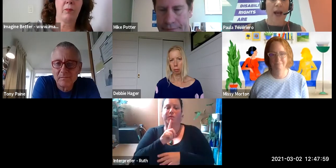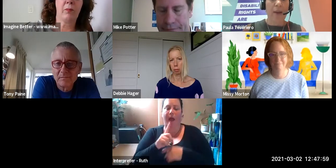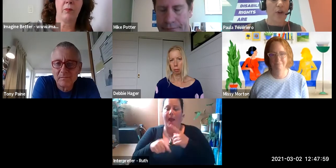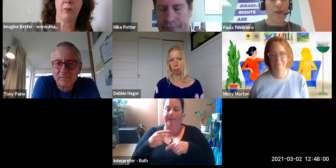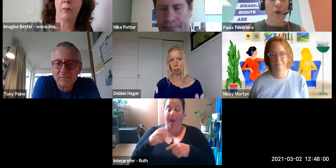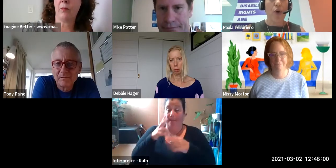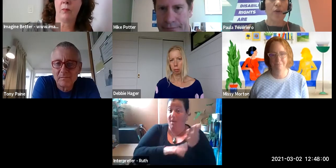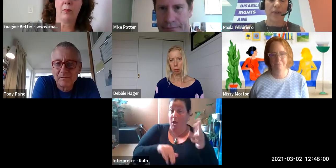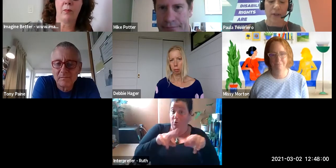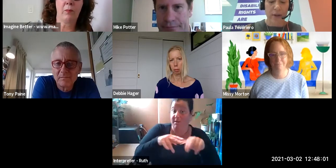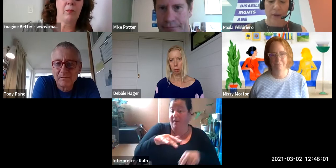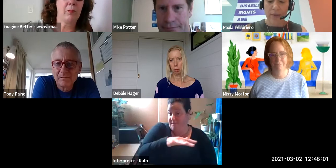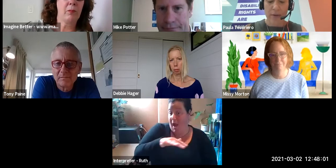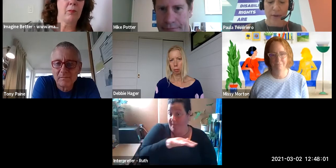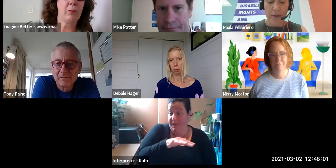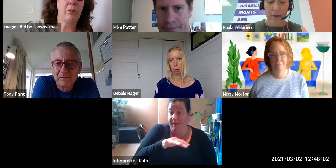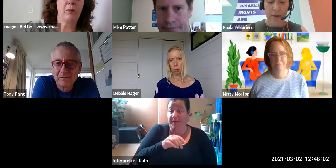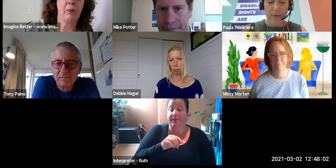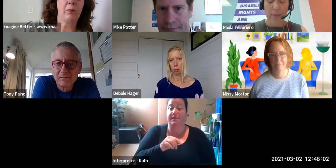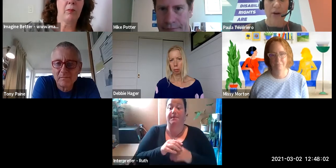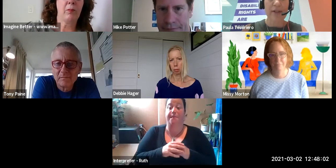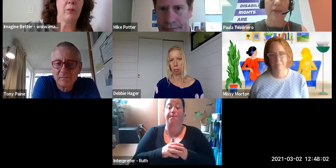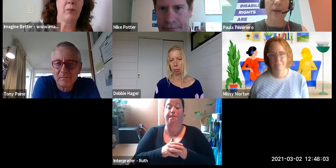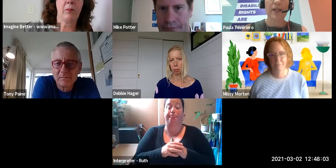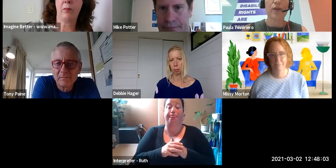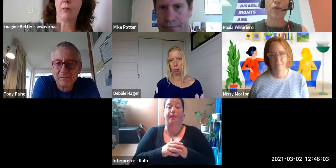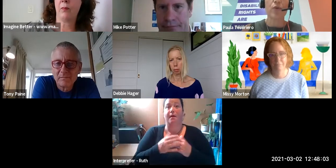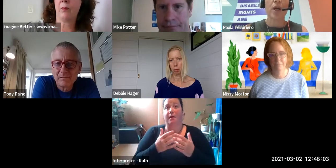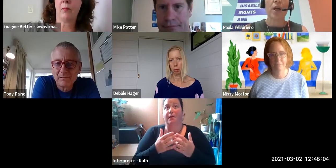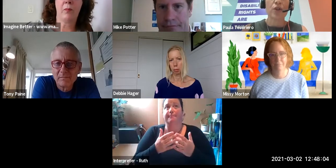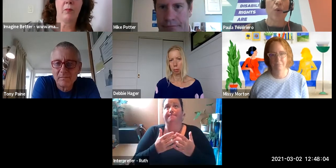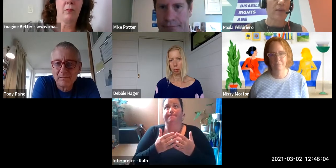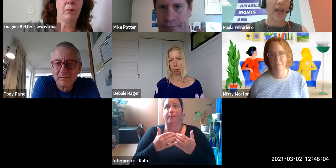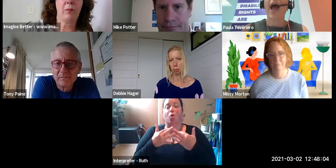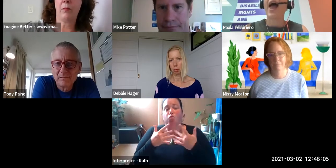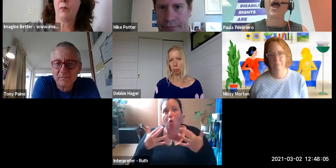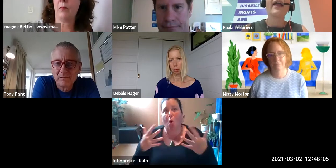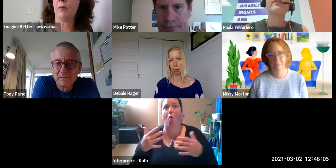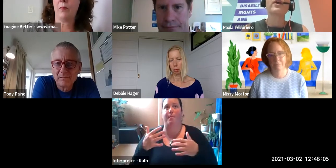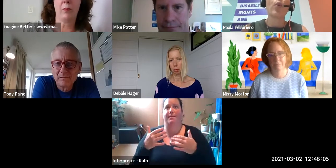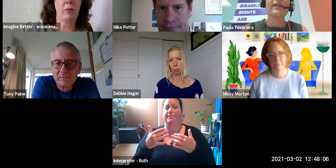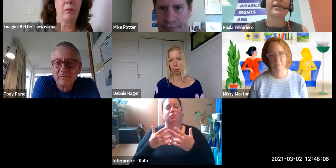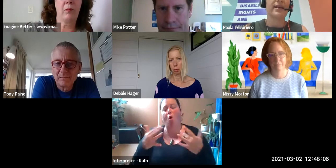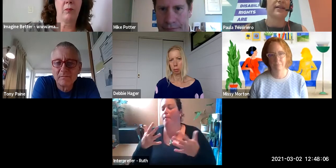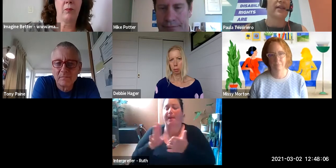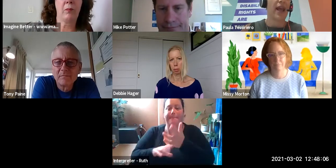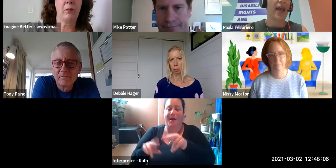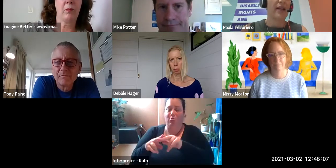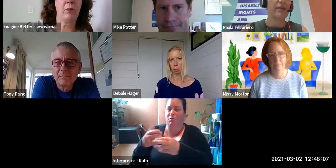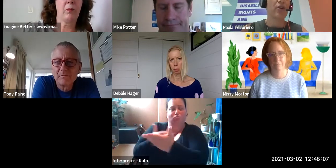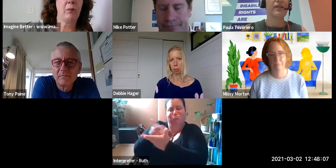know, so often the parents and families who talk to me are at their wits end and because